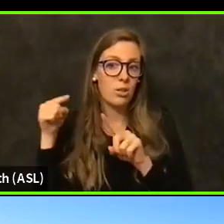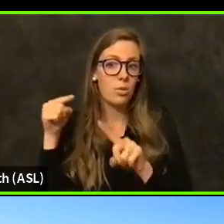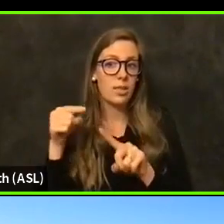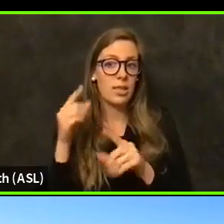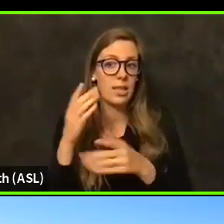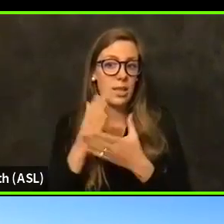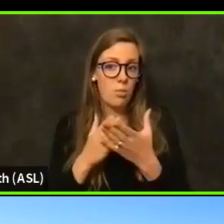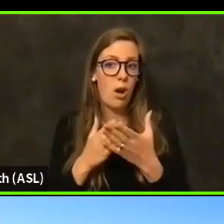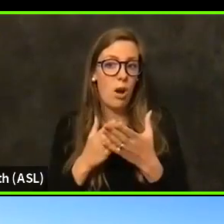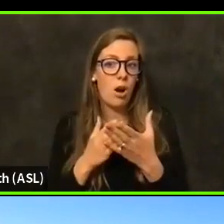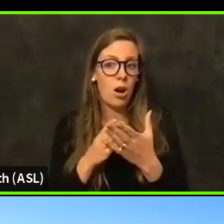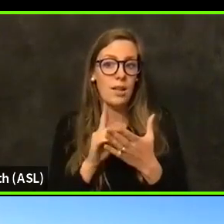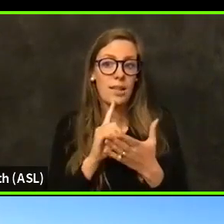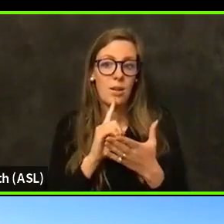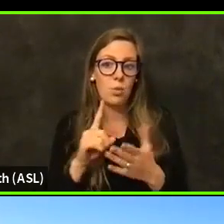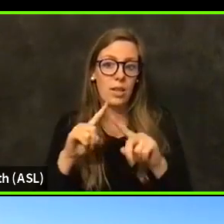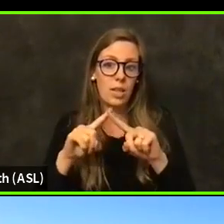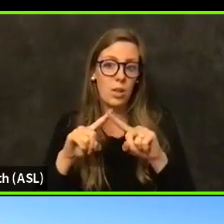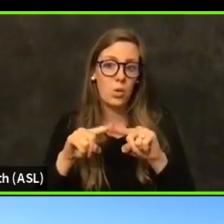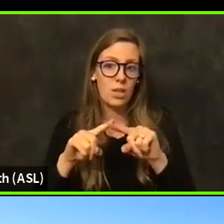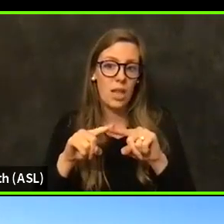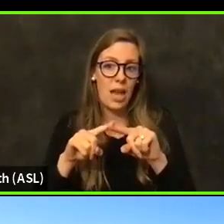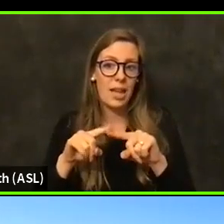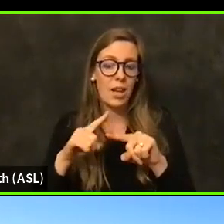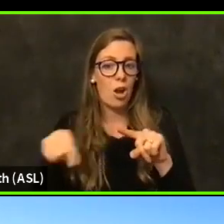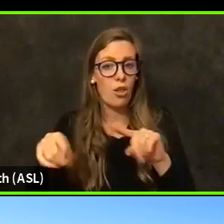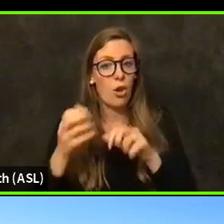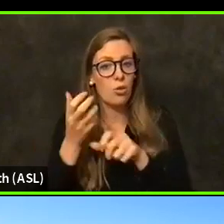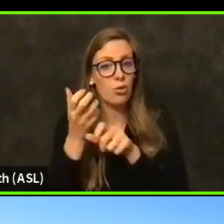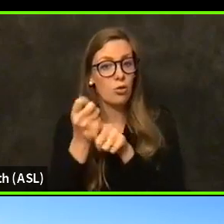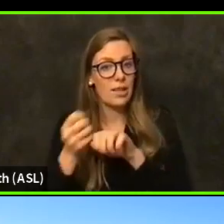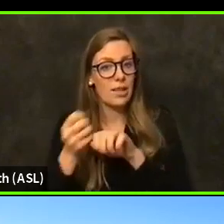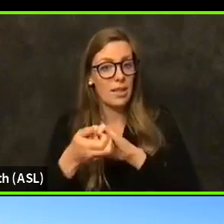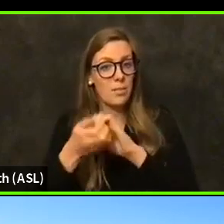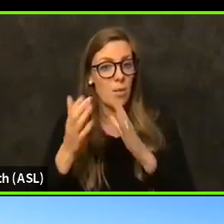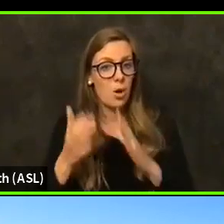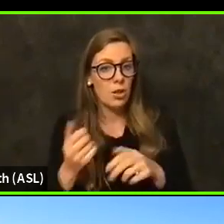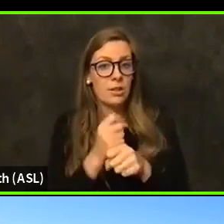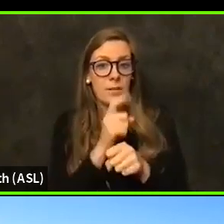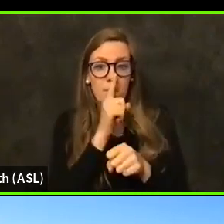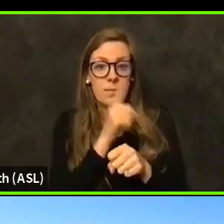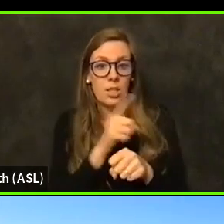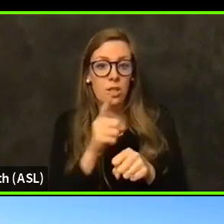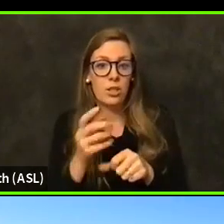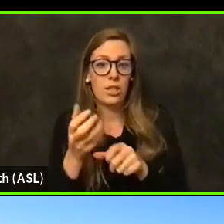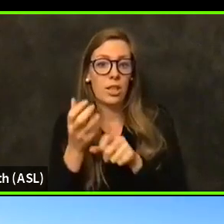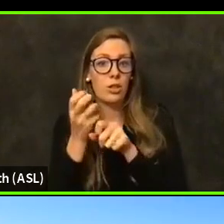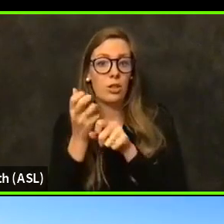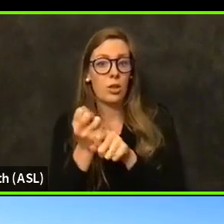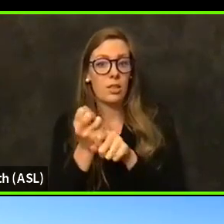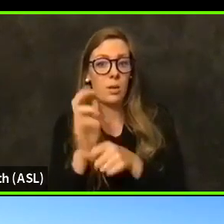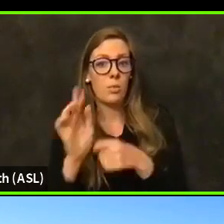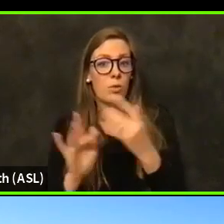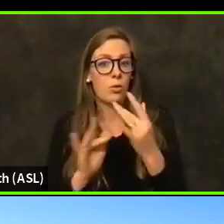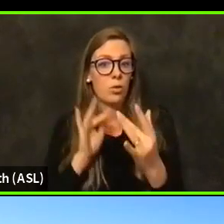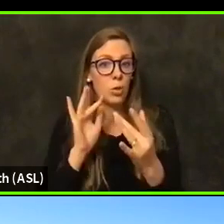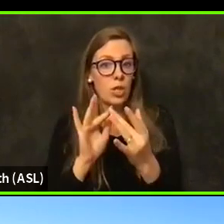And really relying on those trusted partners to ensure that they're the trusted messengers to reach out to our mills and to our communities.